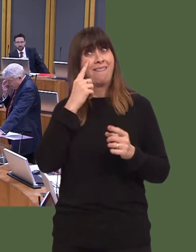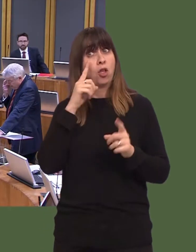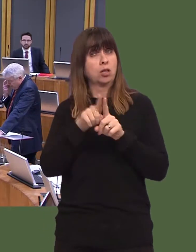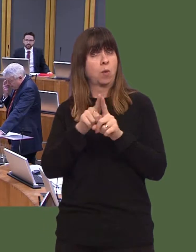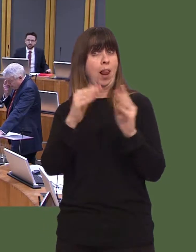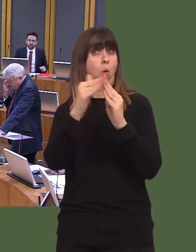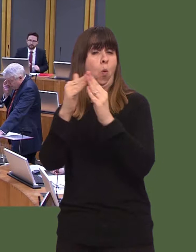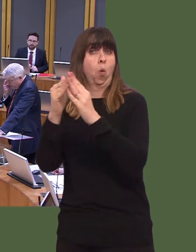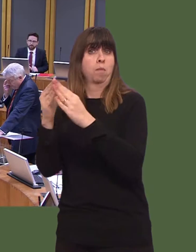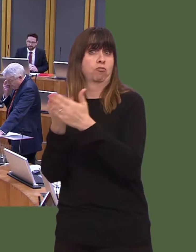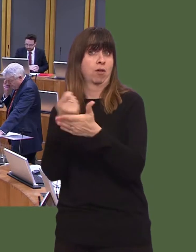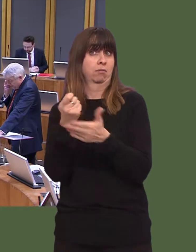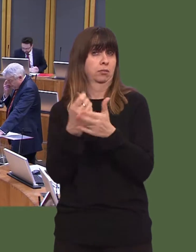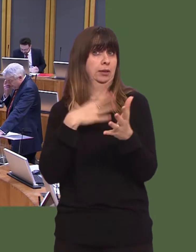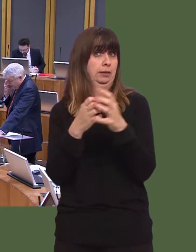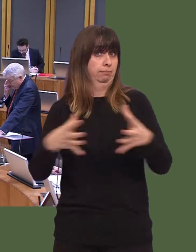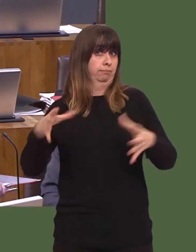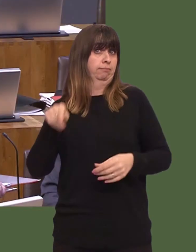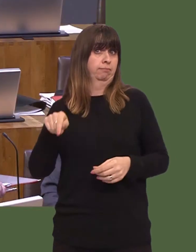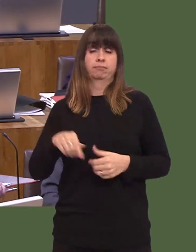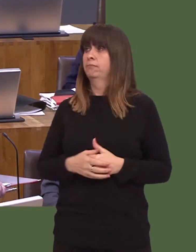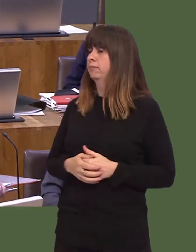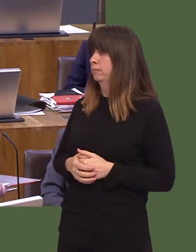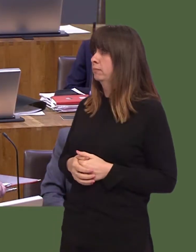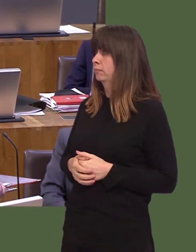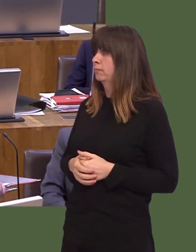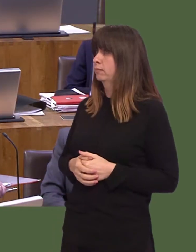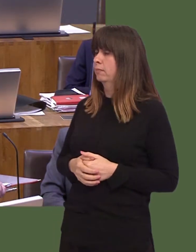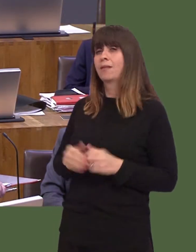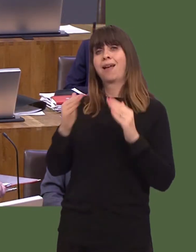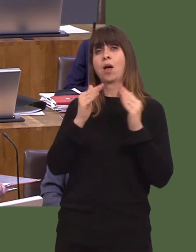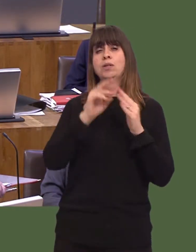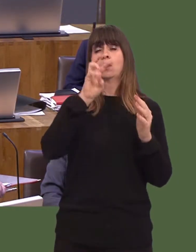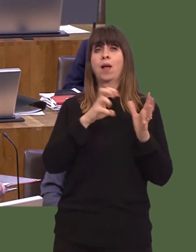An independent evaluation of the implementation of the Housing (Wales) Act 2014 has been commissioned,